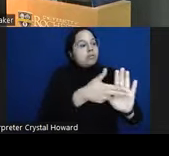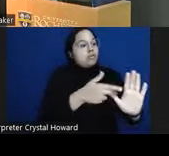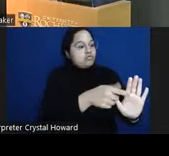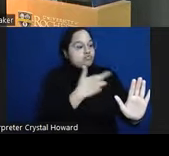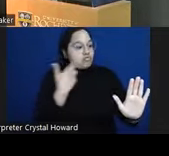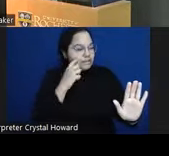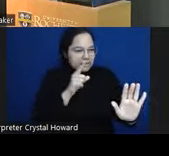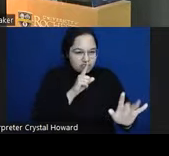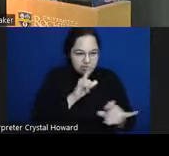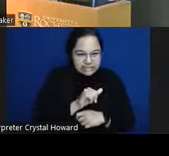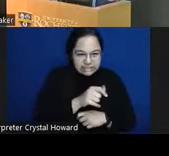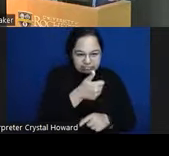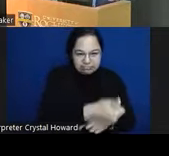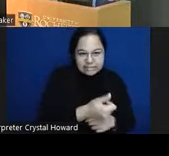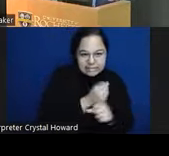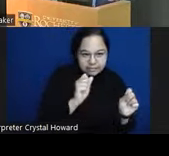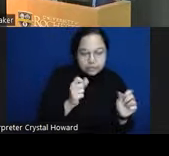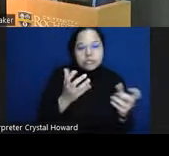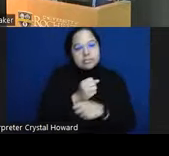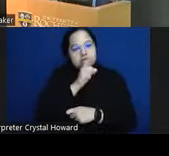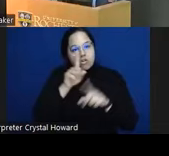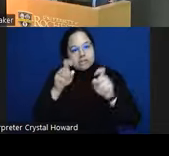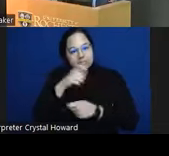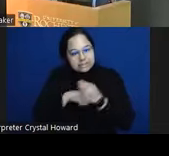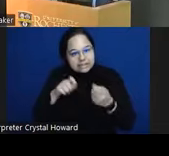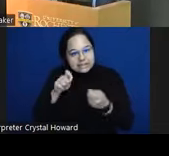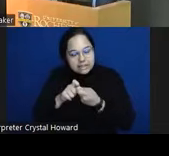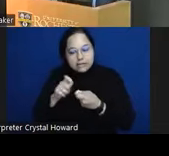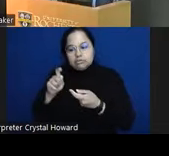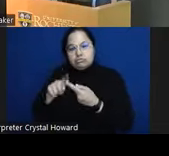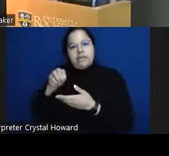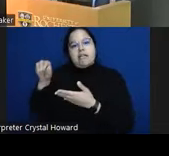our test is specific to the outcome that we're that we're working on so we calculate specificity